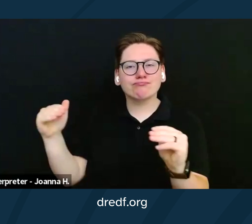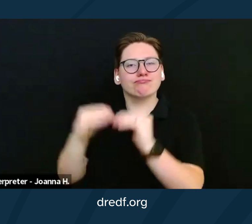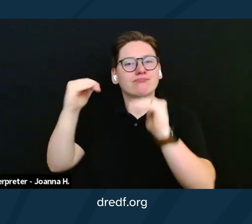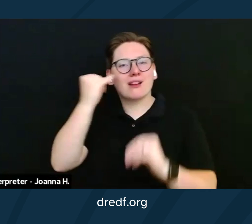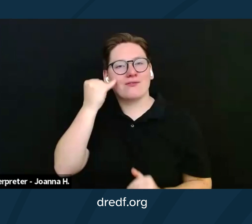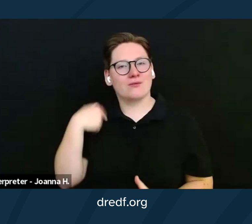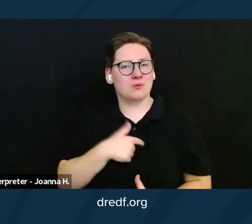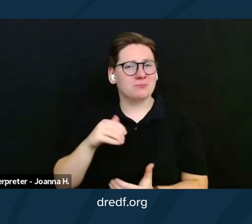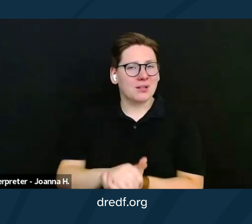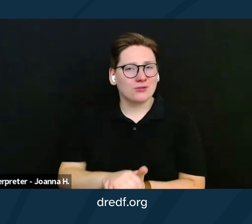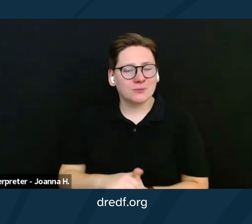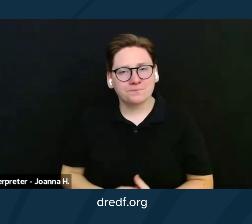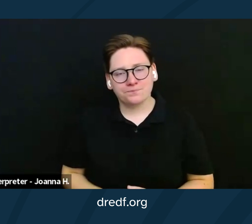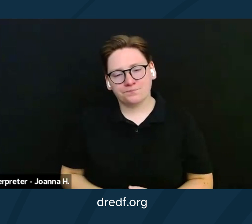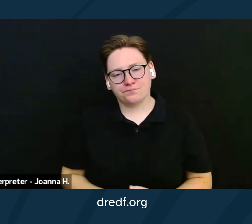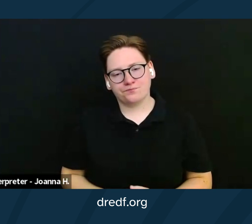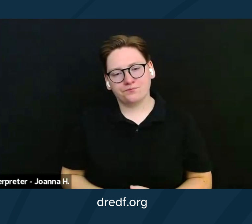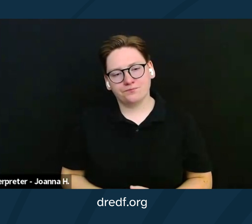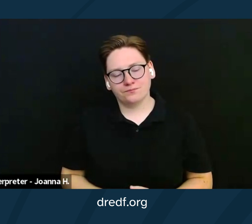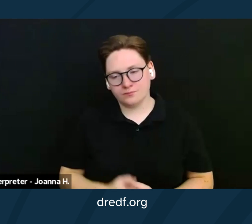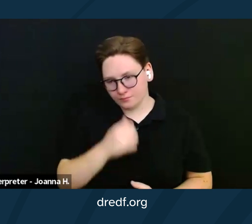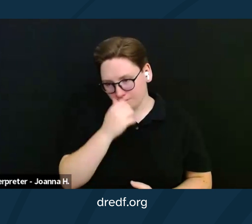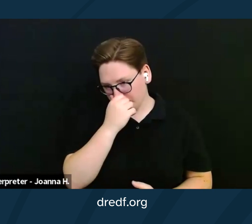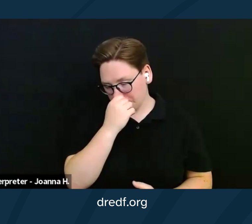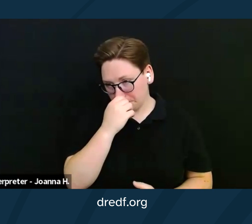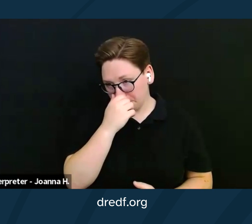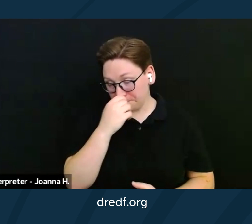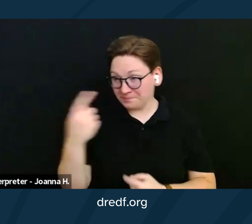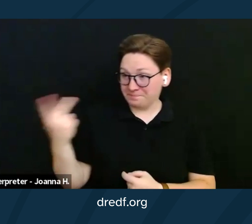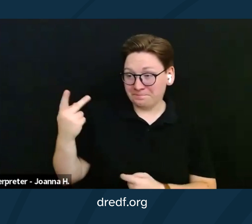And being unable to marry, it yields the impression